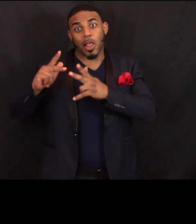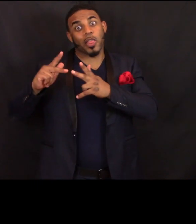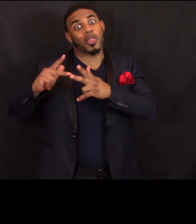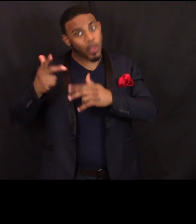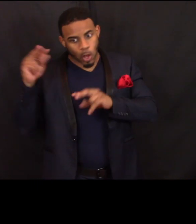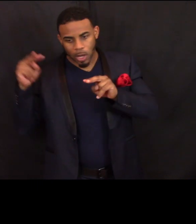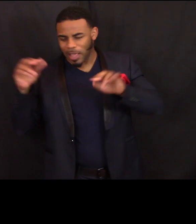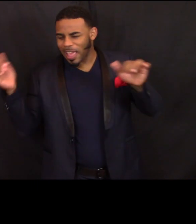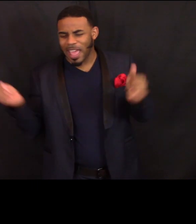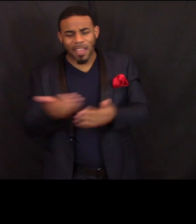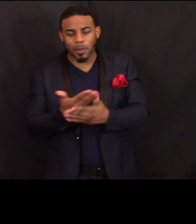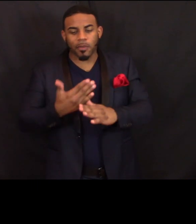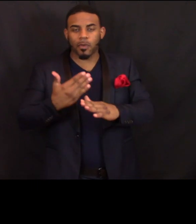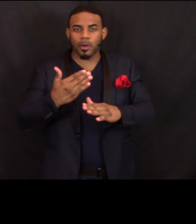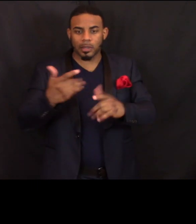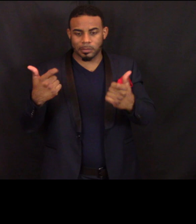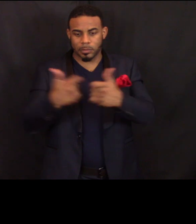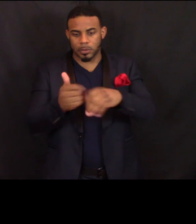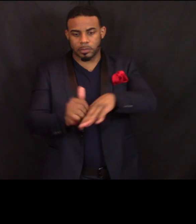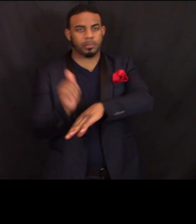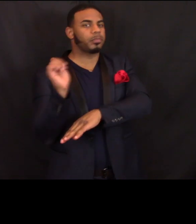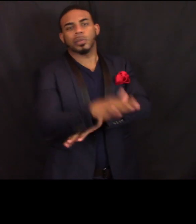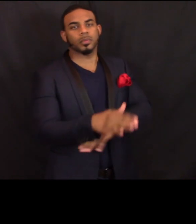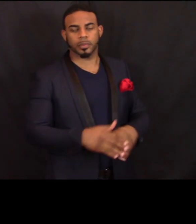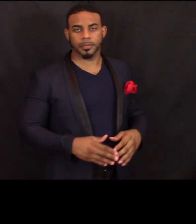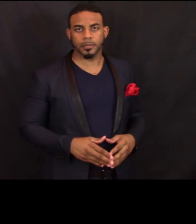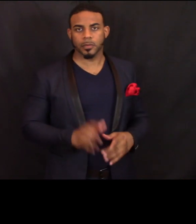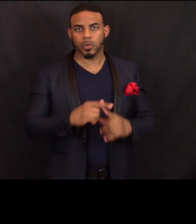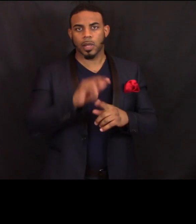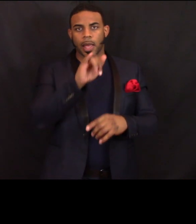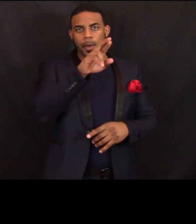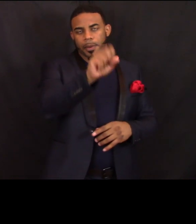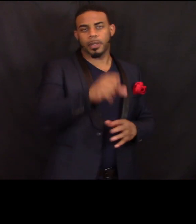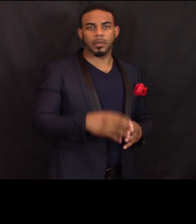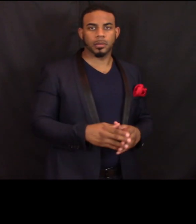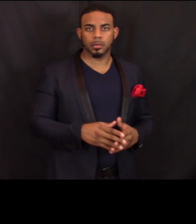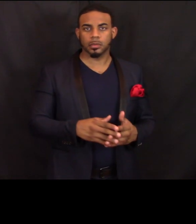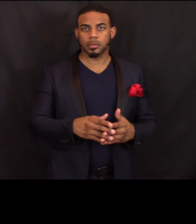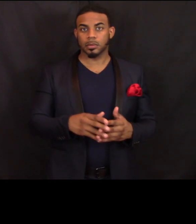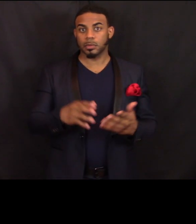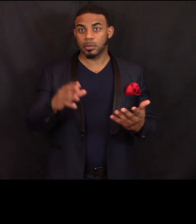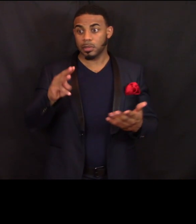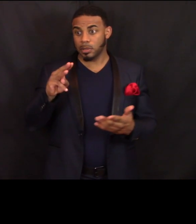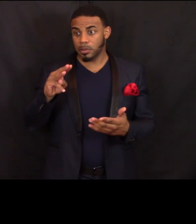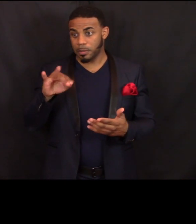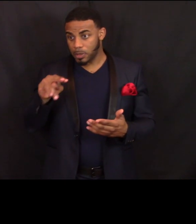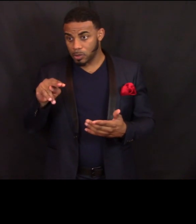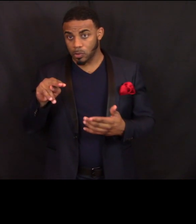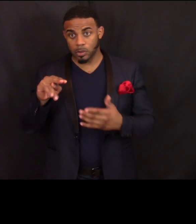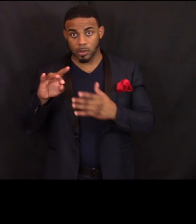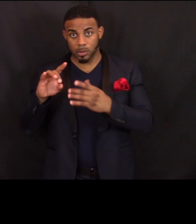Before we electronically file to the IRS And Minnesota or Departments of Revenue